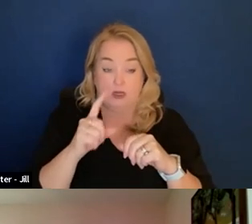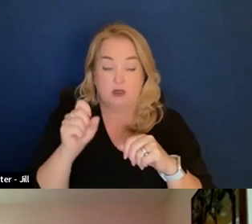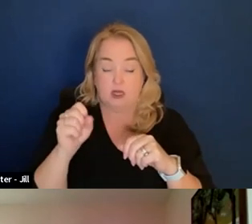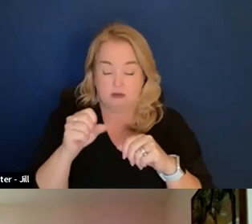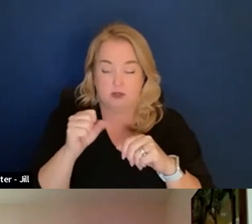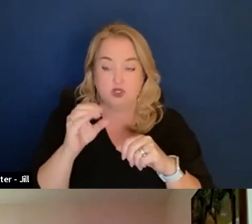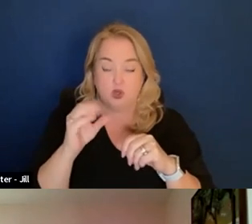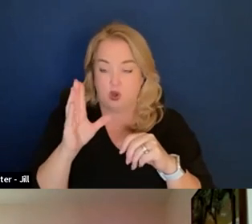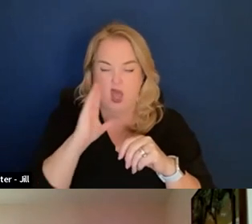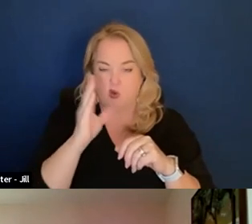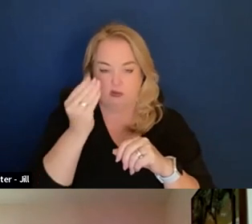I will give you an example.